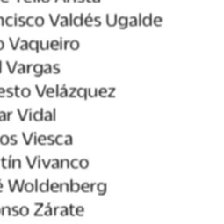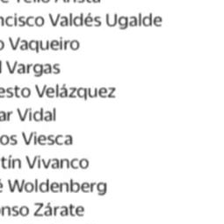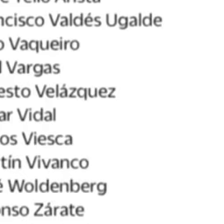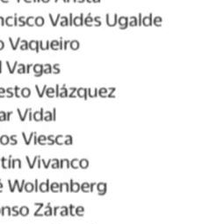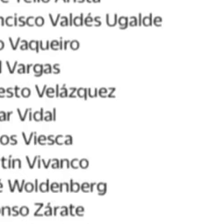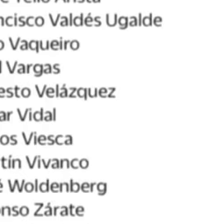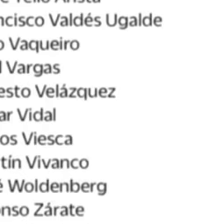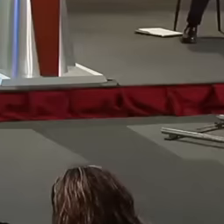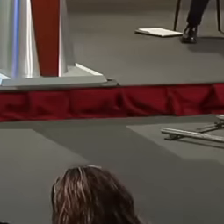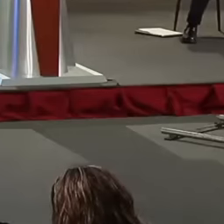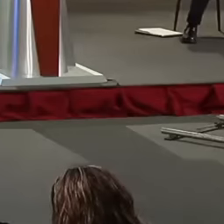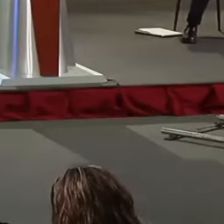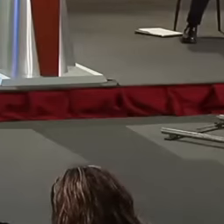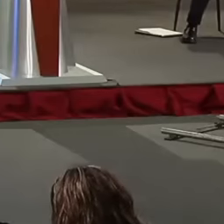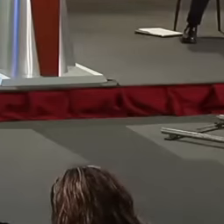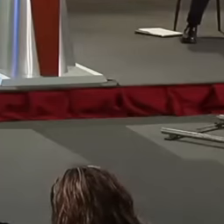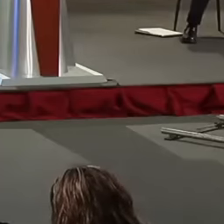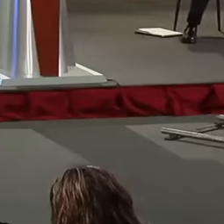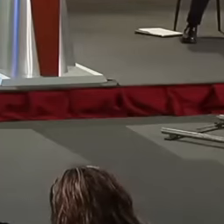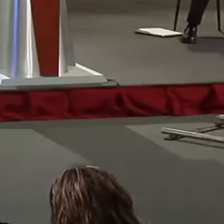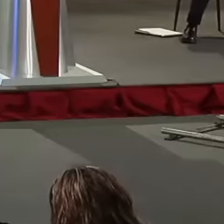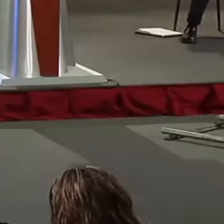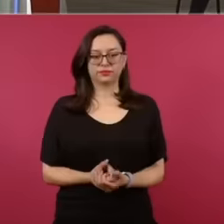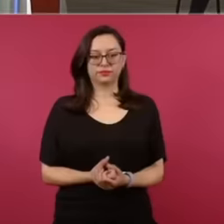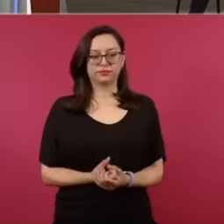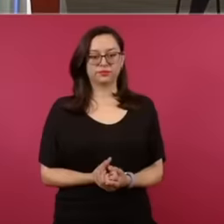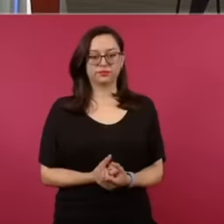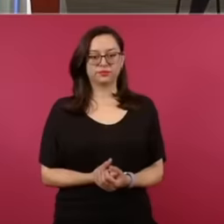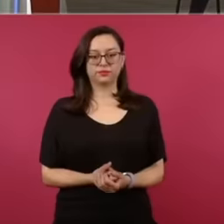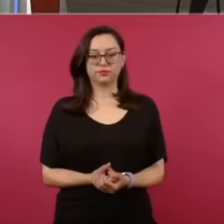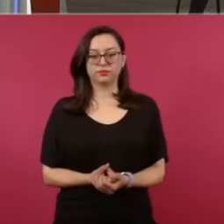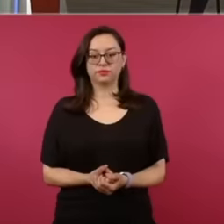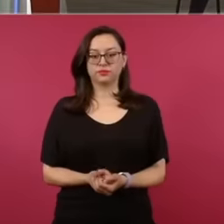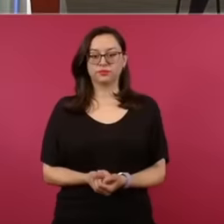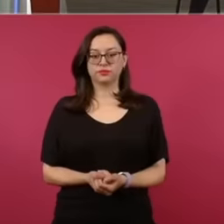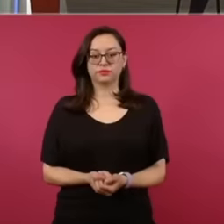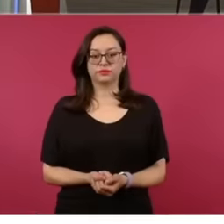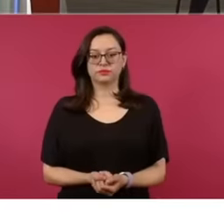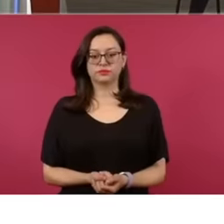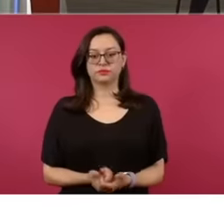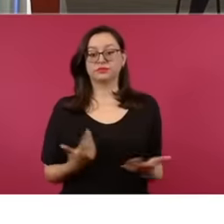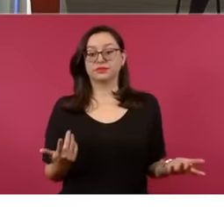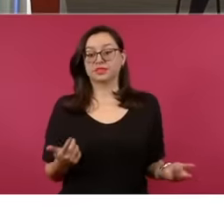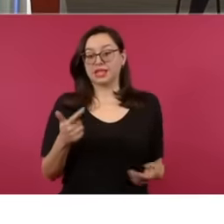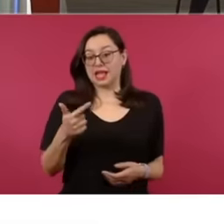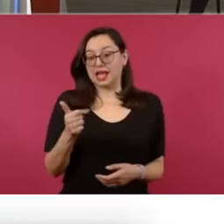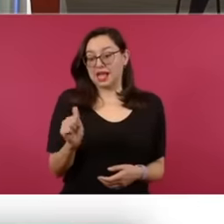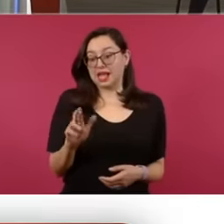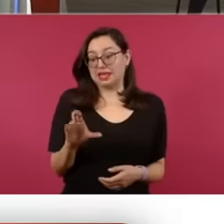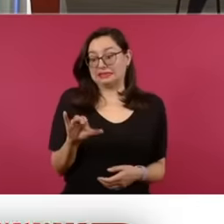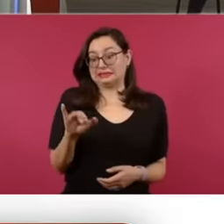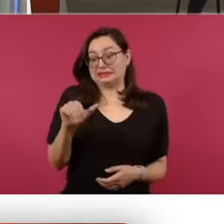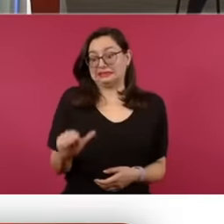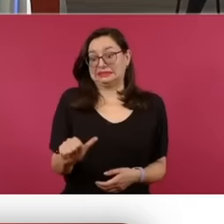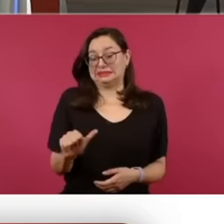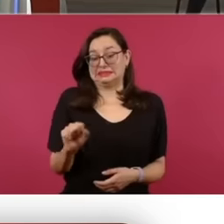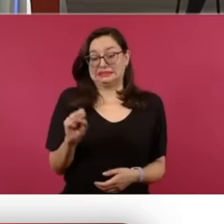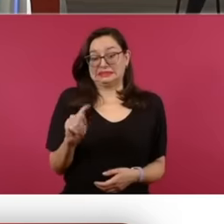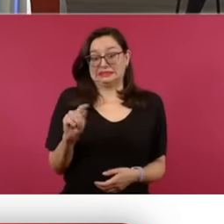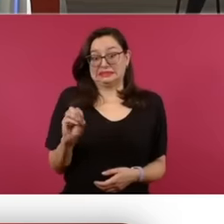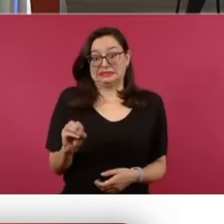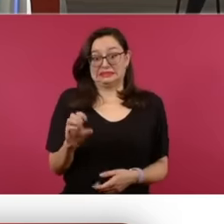I know him García Soto